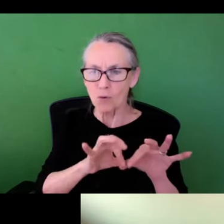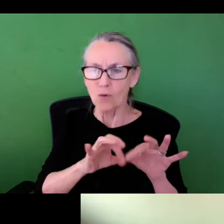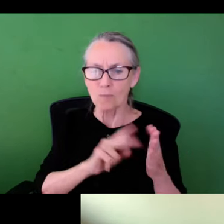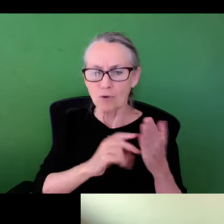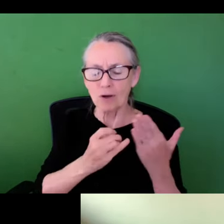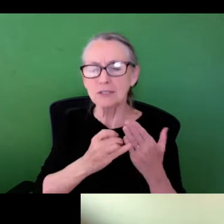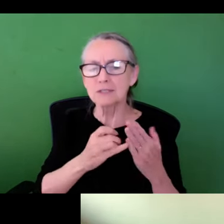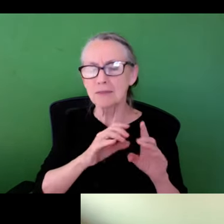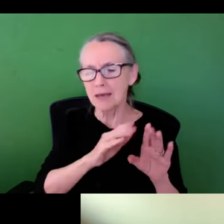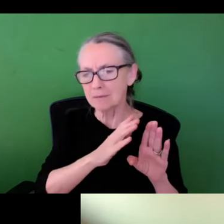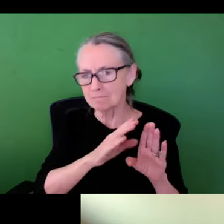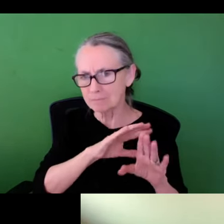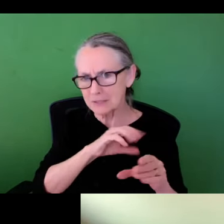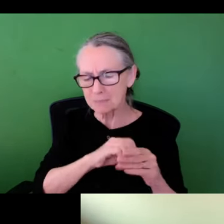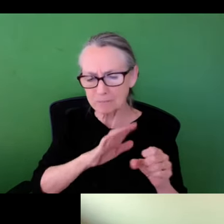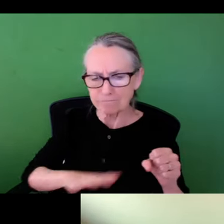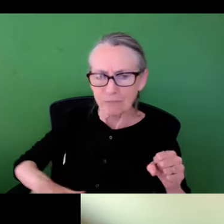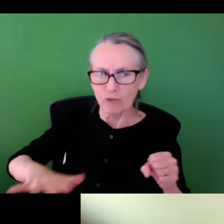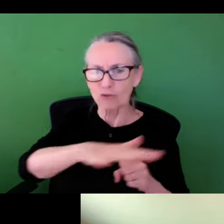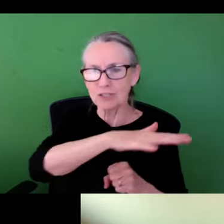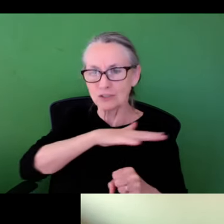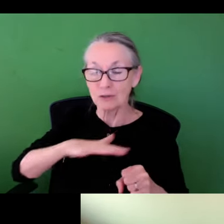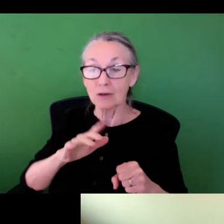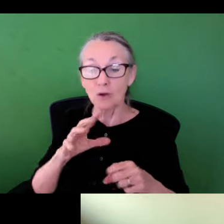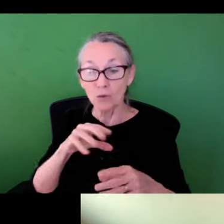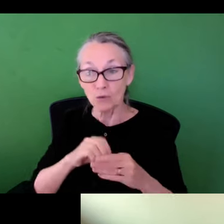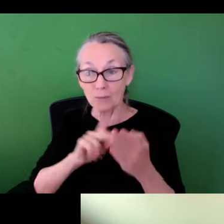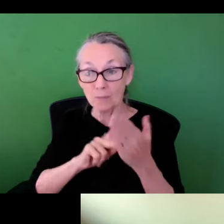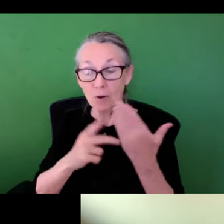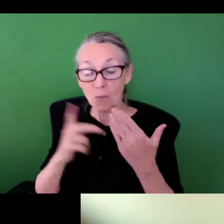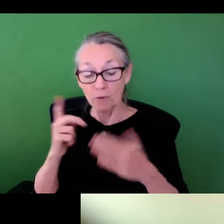we have four core projects that span the region, including